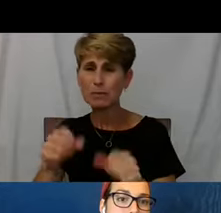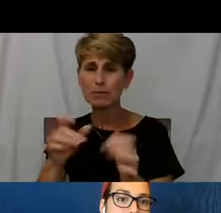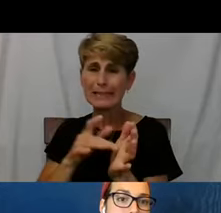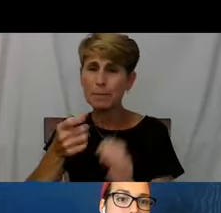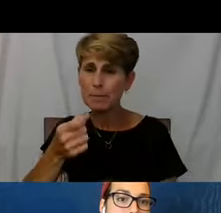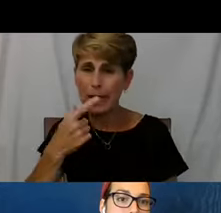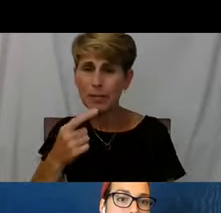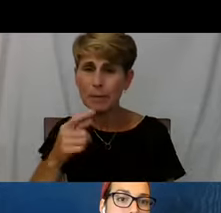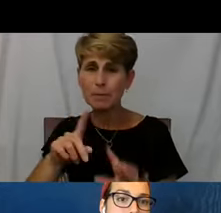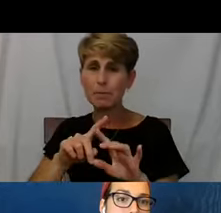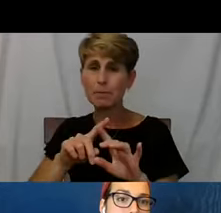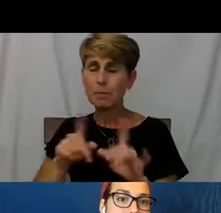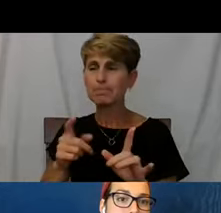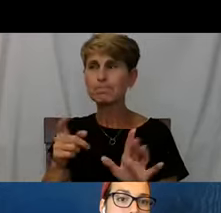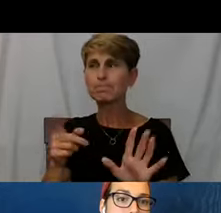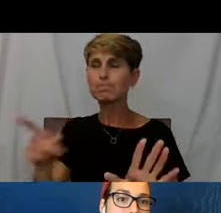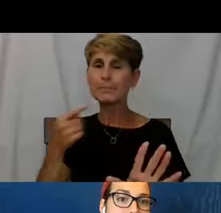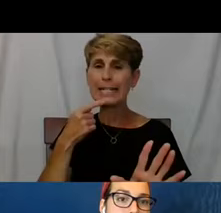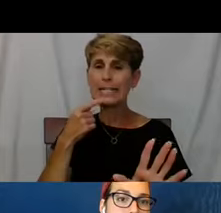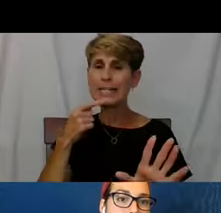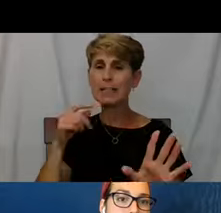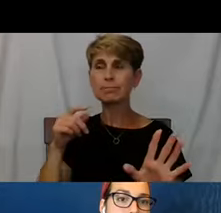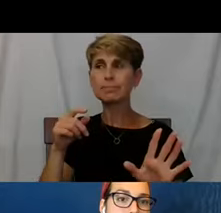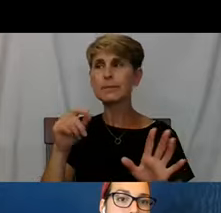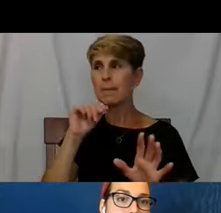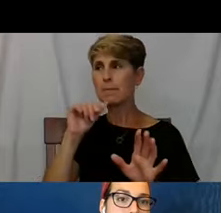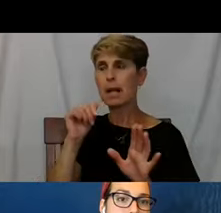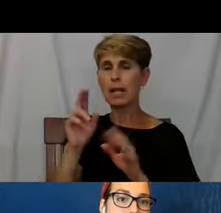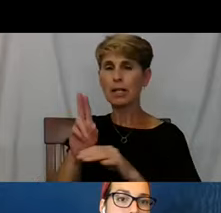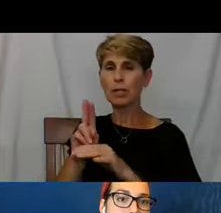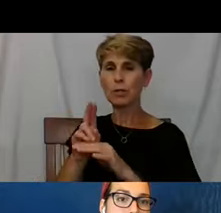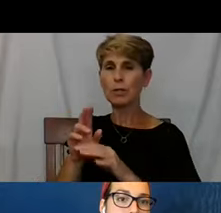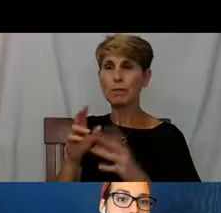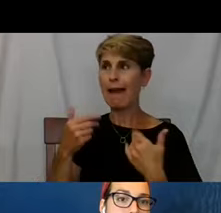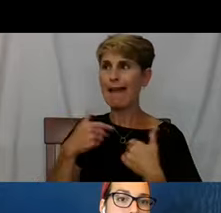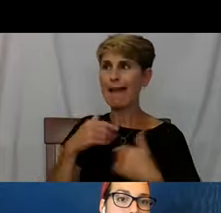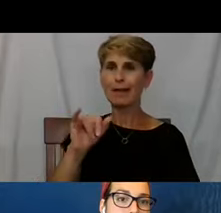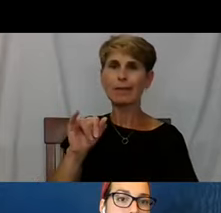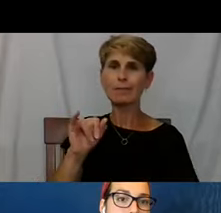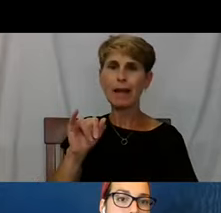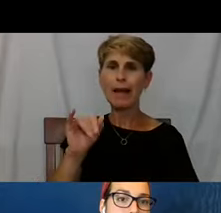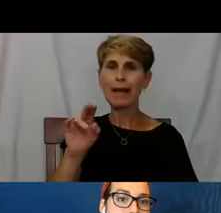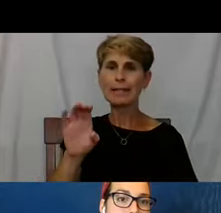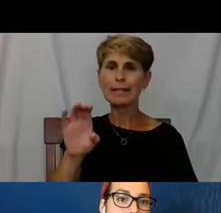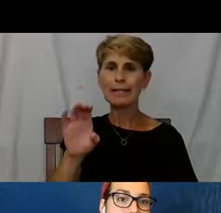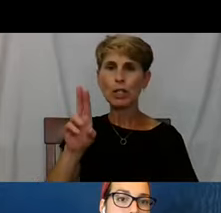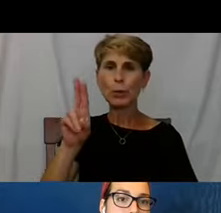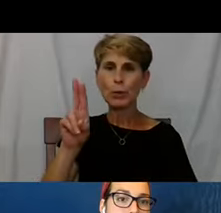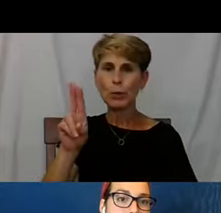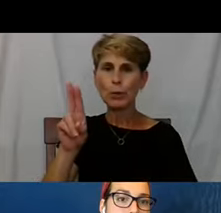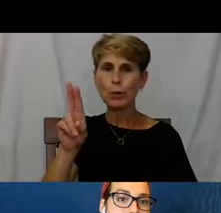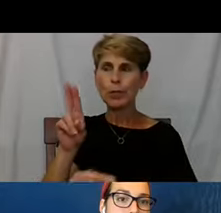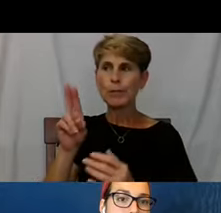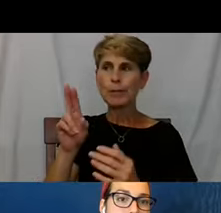But at this point I said, I can't lose it now. I mean I'm in ICU I got people bathing me. So I started to take the meds that were appropriate